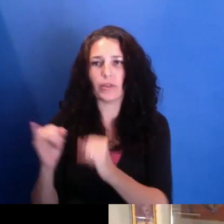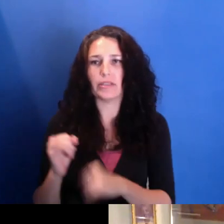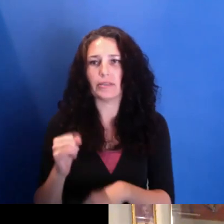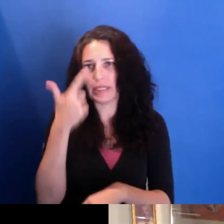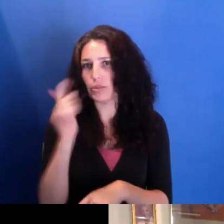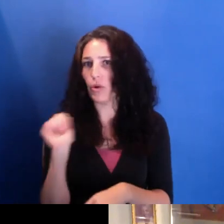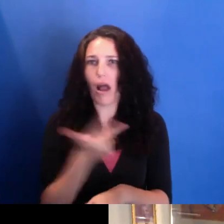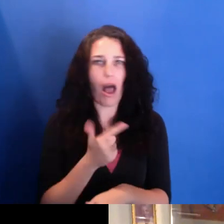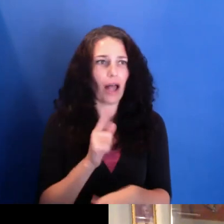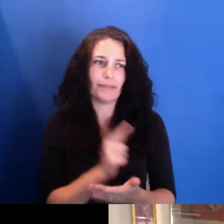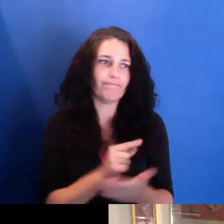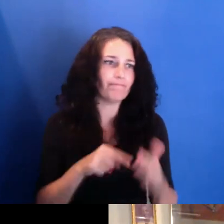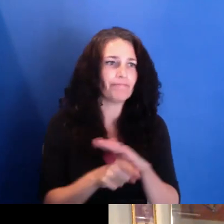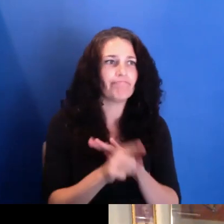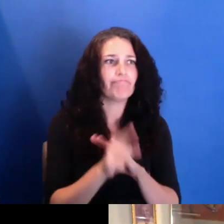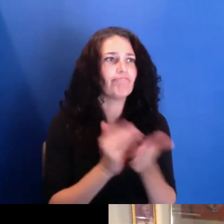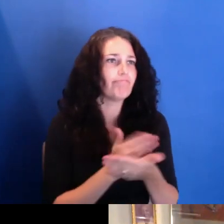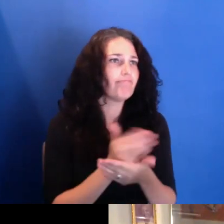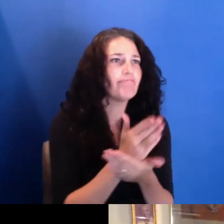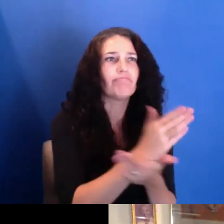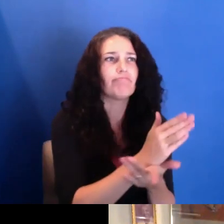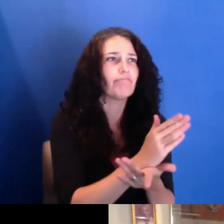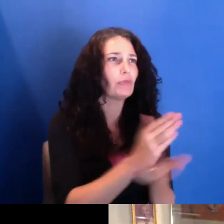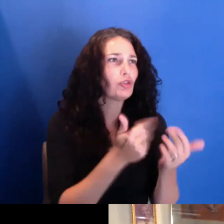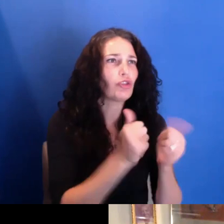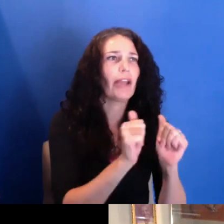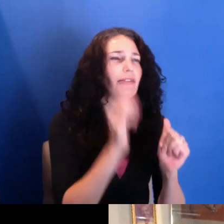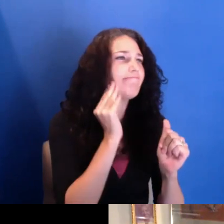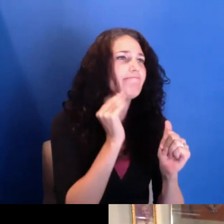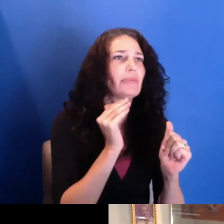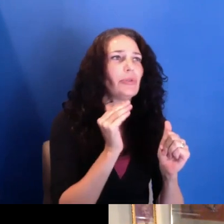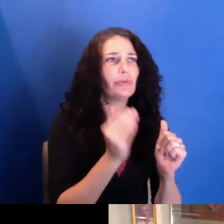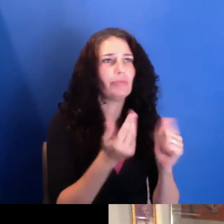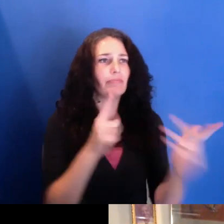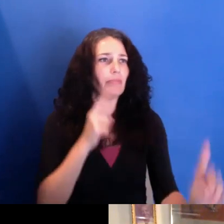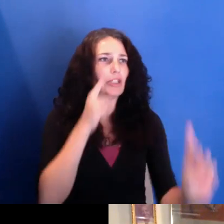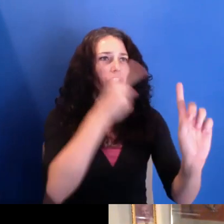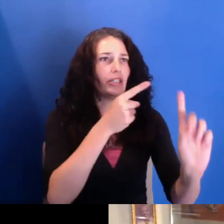that journey to self-actualize. And, you know, I think just given communities I was brought